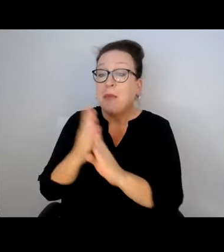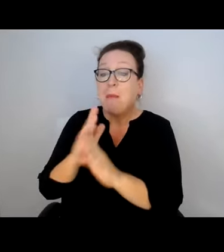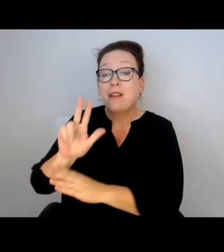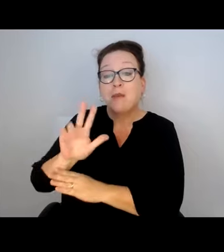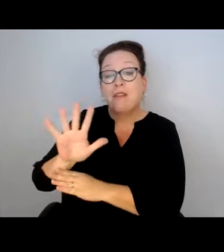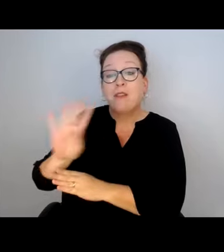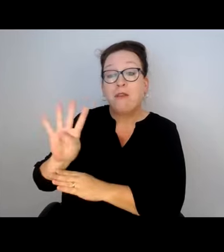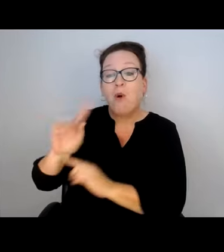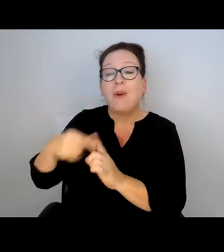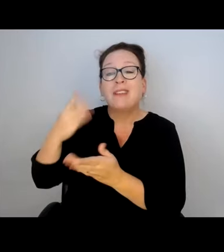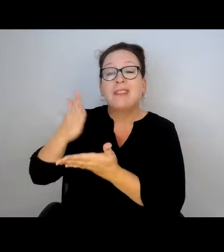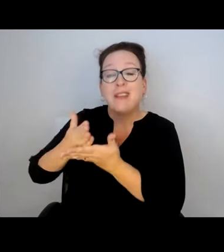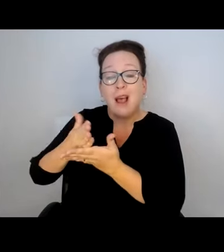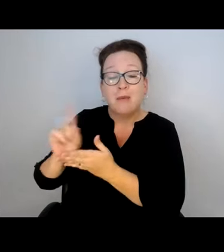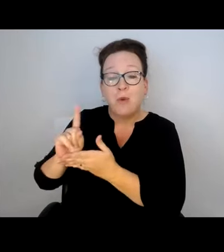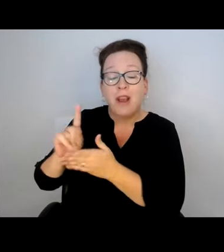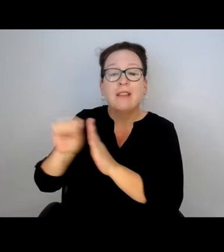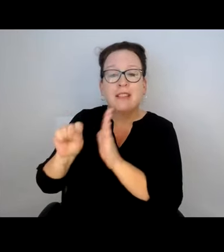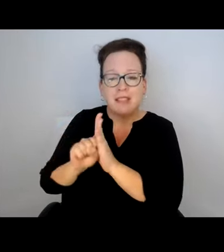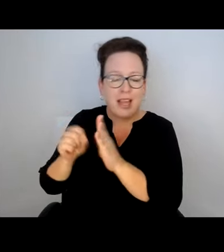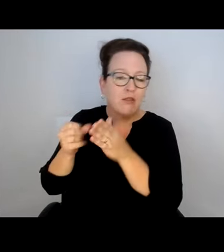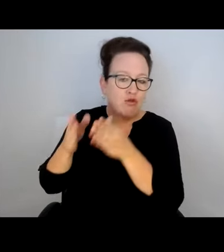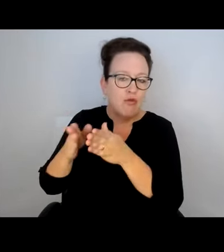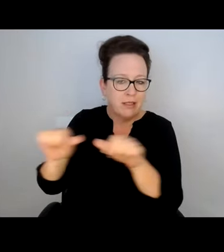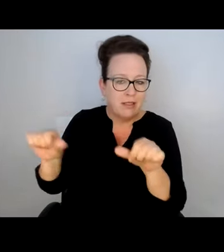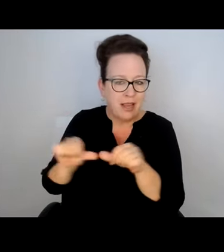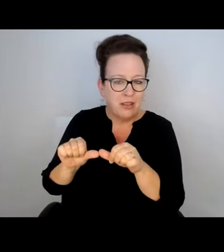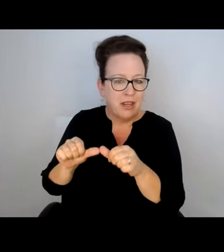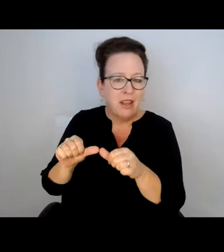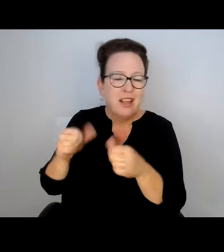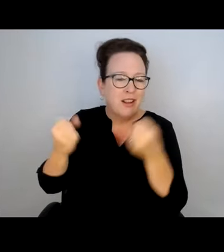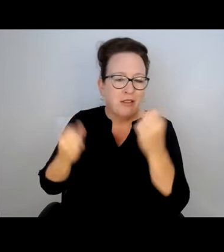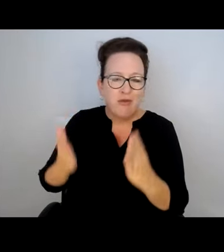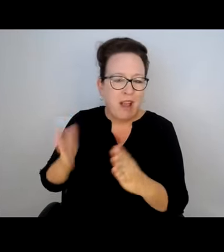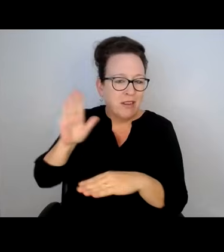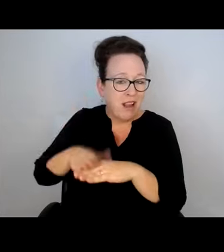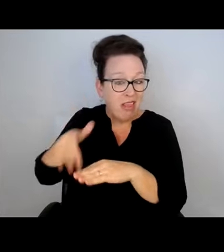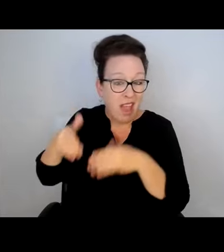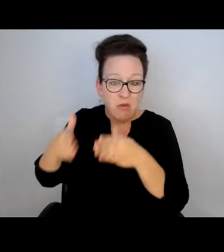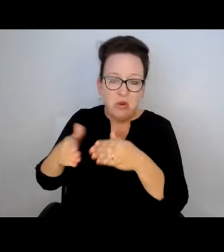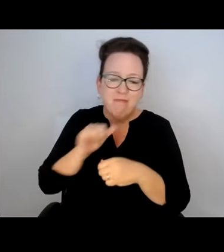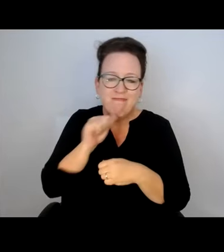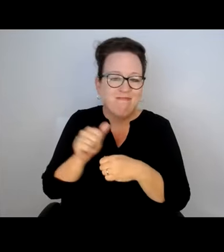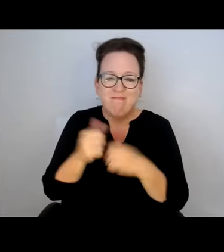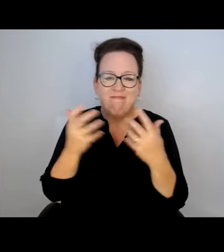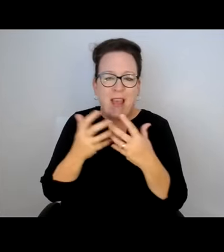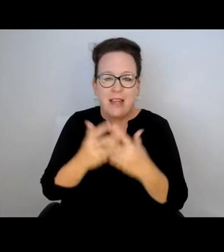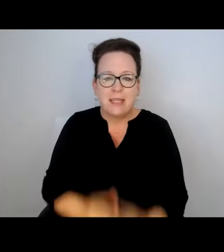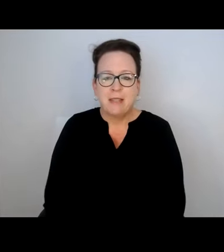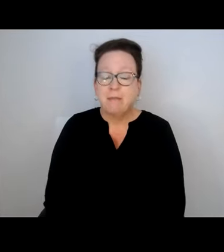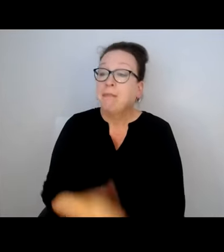THAT ROUTE. THE SAME THING GOING BACK ON THE 354 WHEN IT STOPS AT STATE STREET STATION. BUS DRIVERS ALONG THAT ROUTE